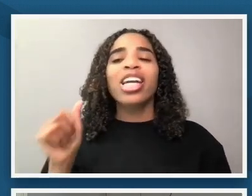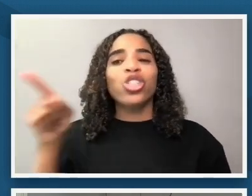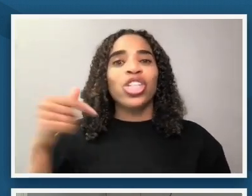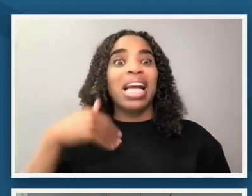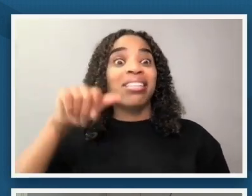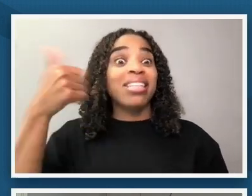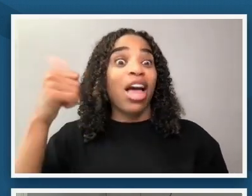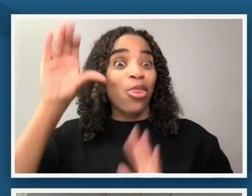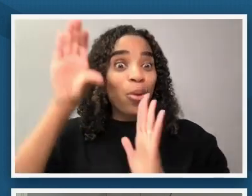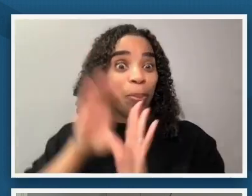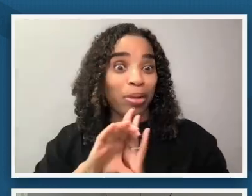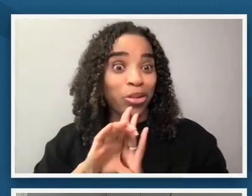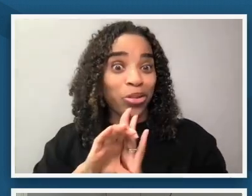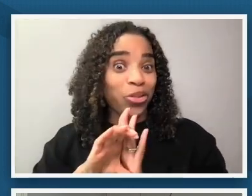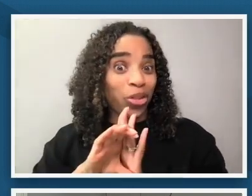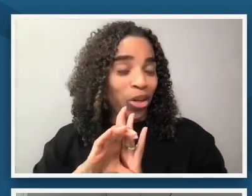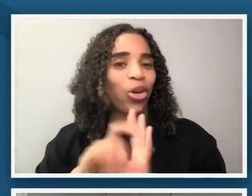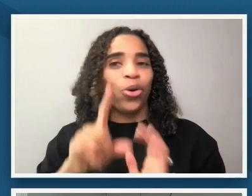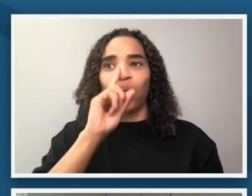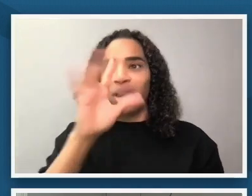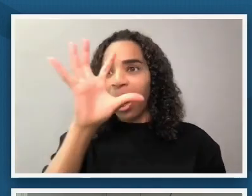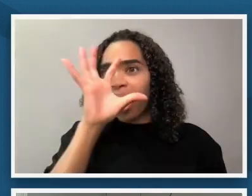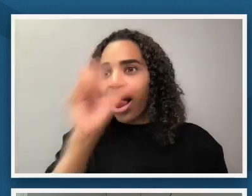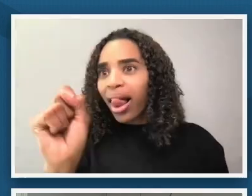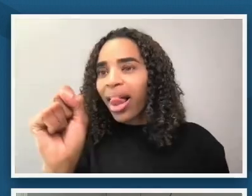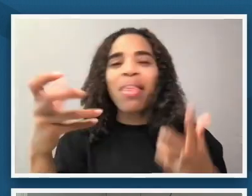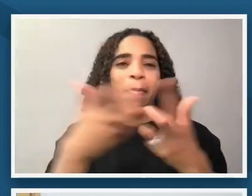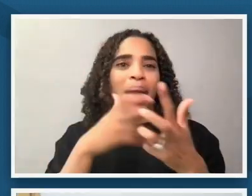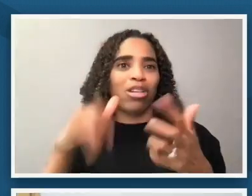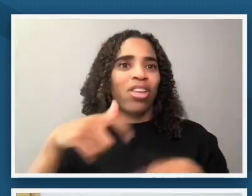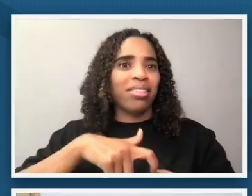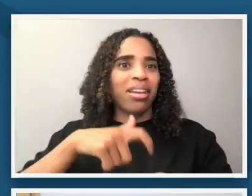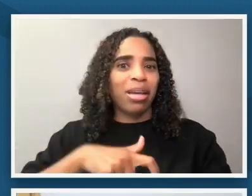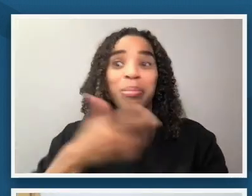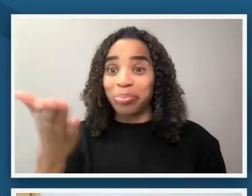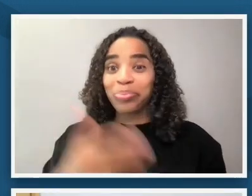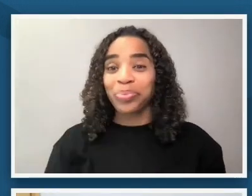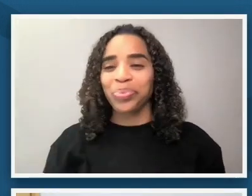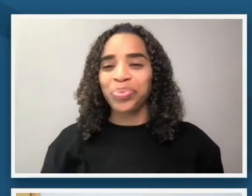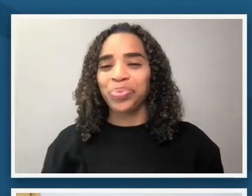really compelling pendant piece to this one